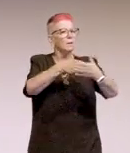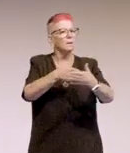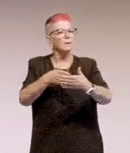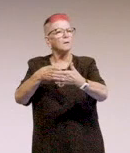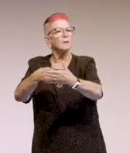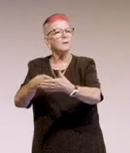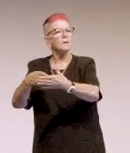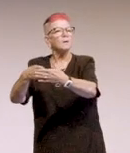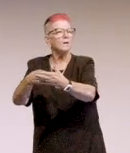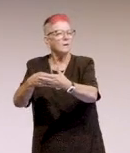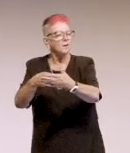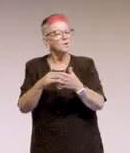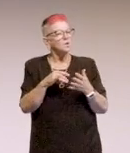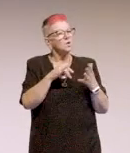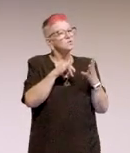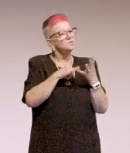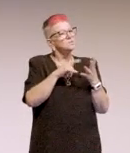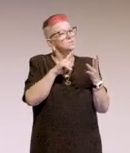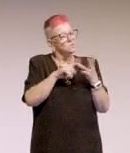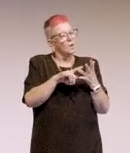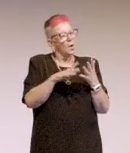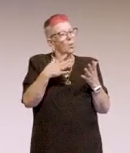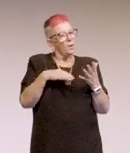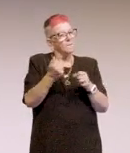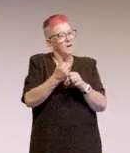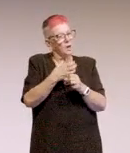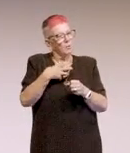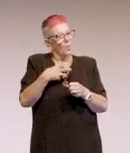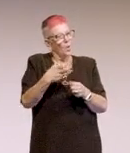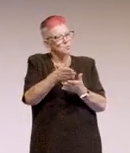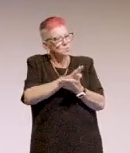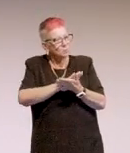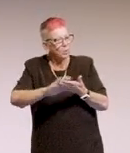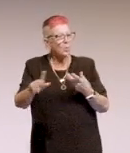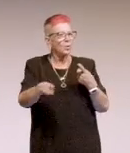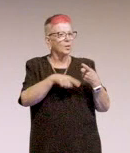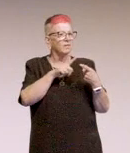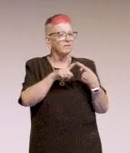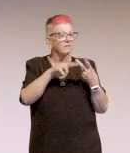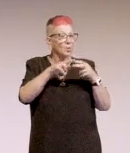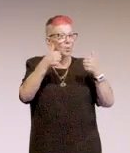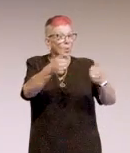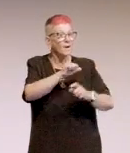And yeah, however, if their attitude is, "I don't care and I don't want to learn."